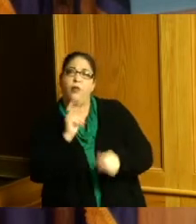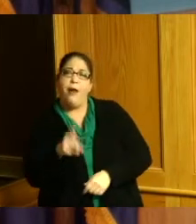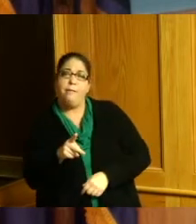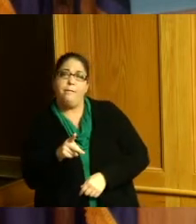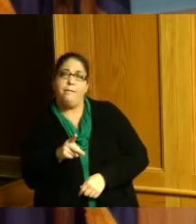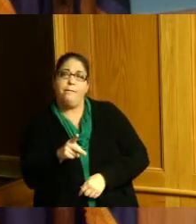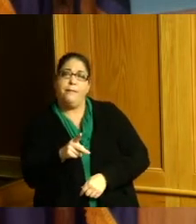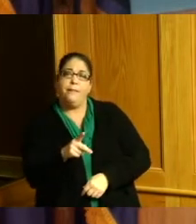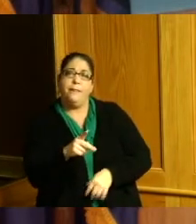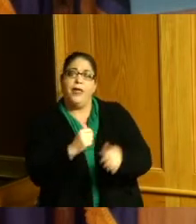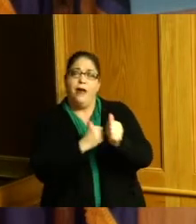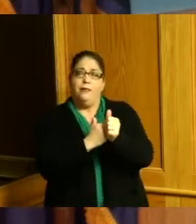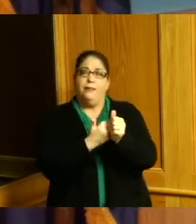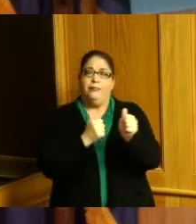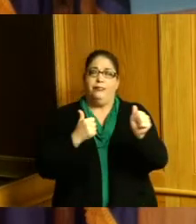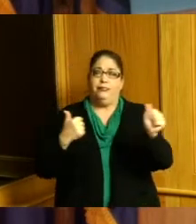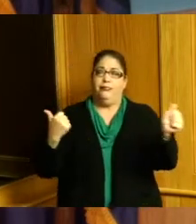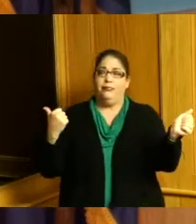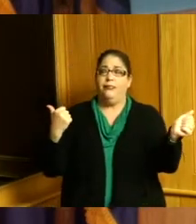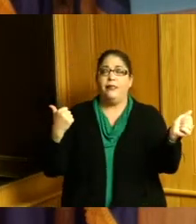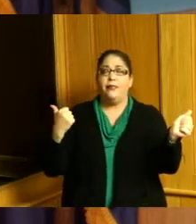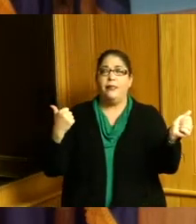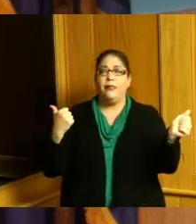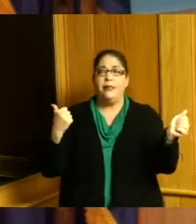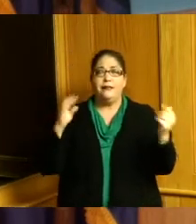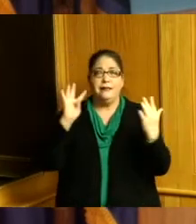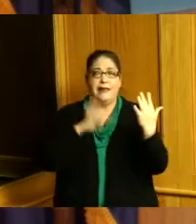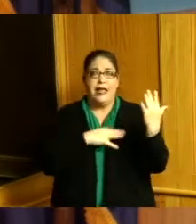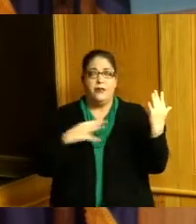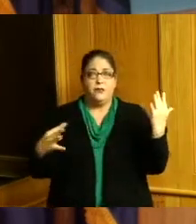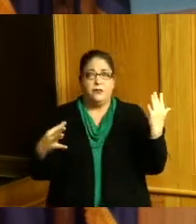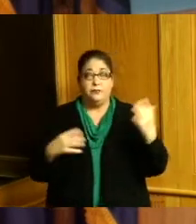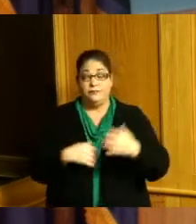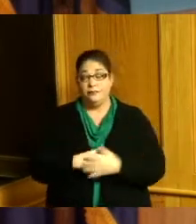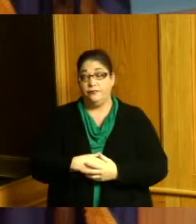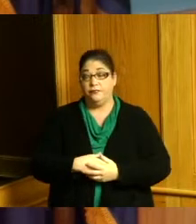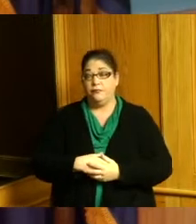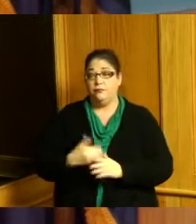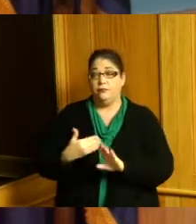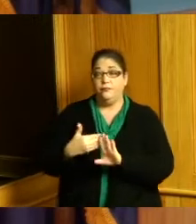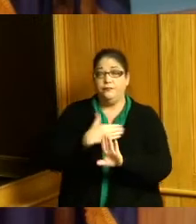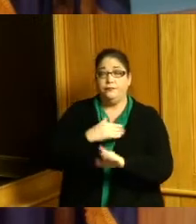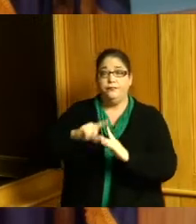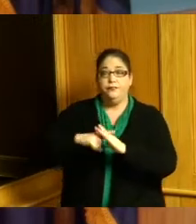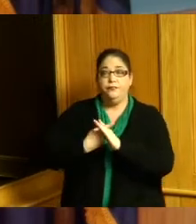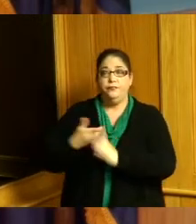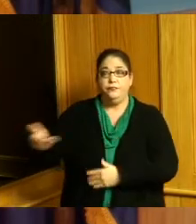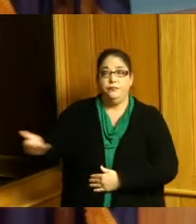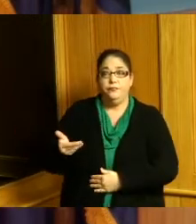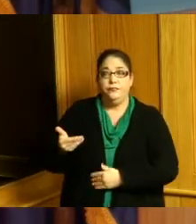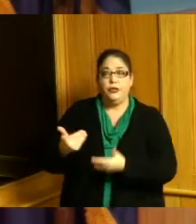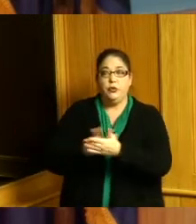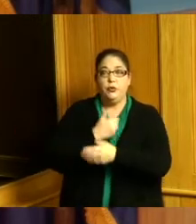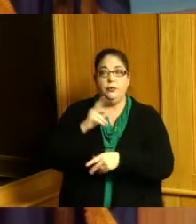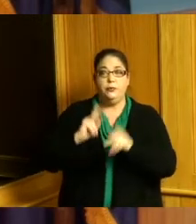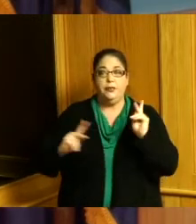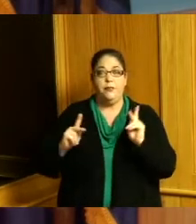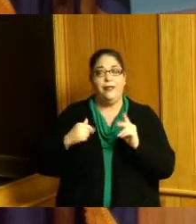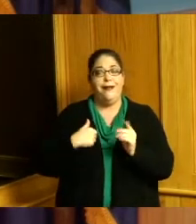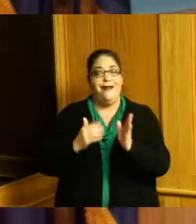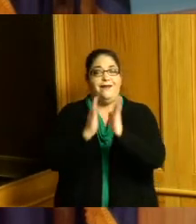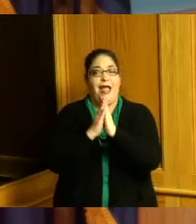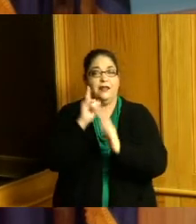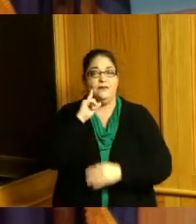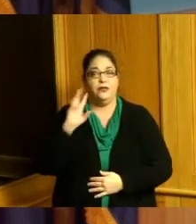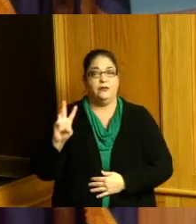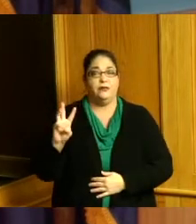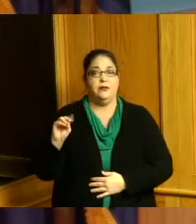getting big and so before we start pulling in new people I've asked for a 60-day plan that could be